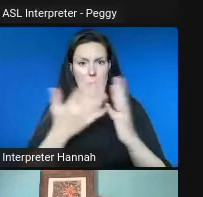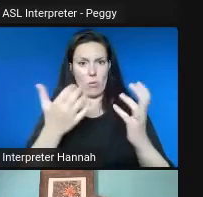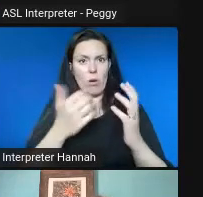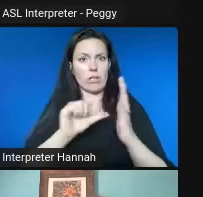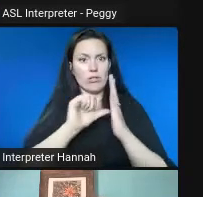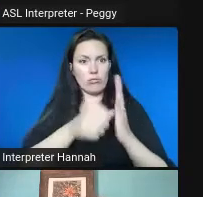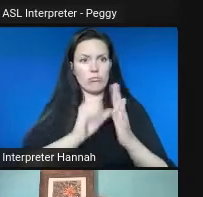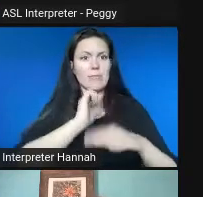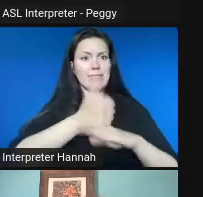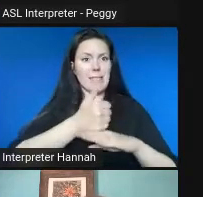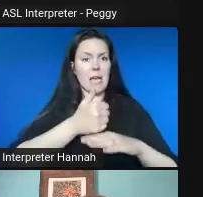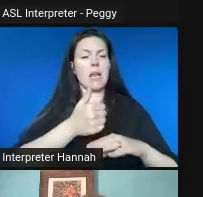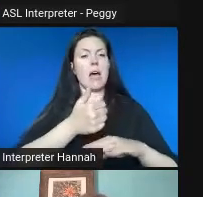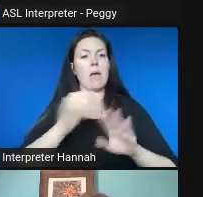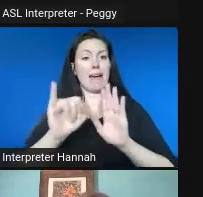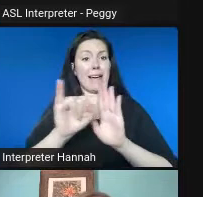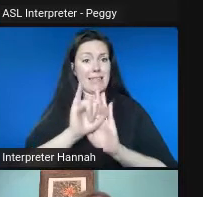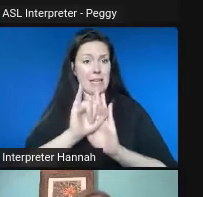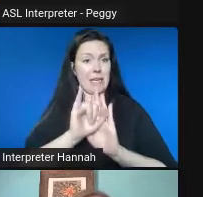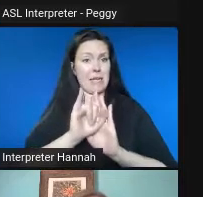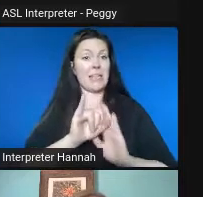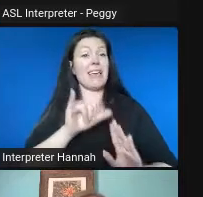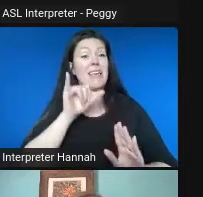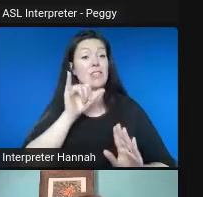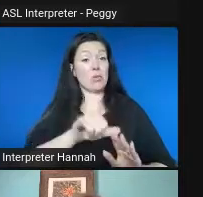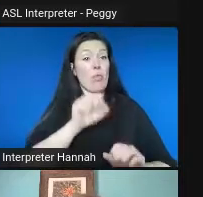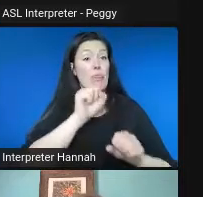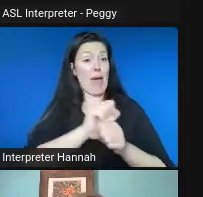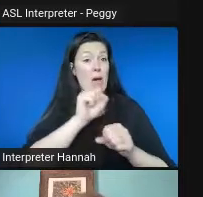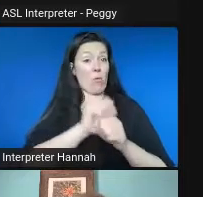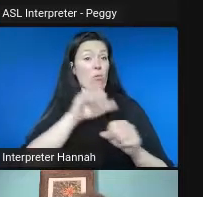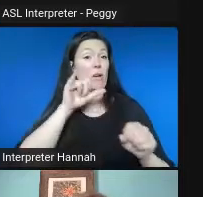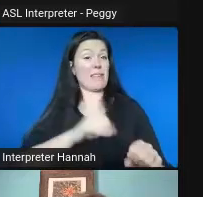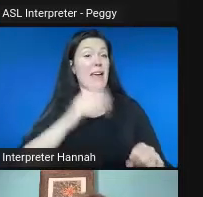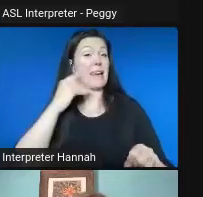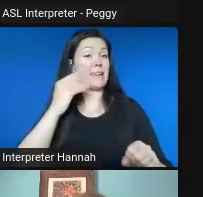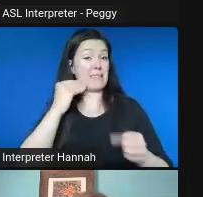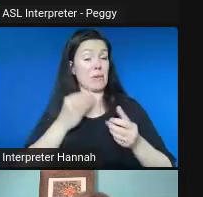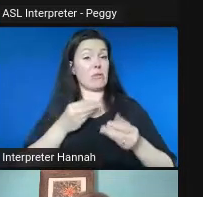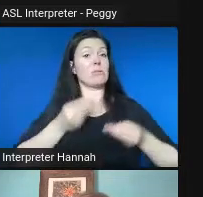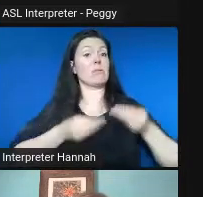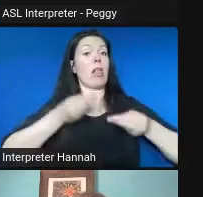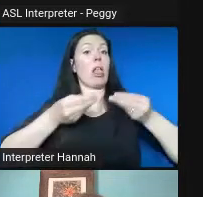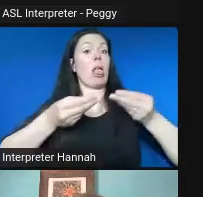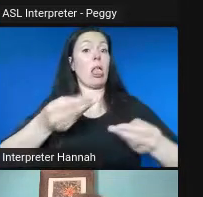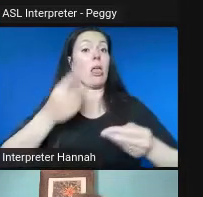we're carrying that forward into future work in Dogtown as well as in our other neighborhoods.